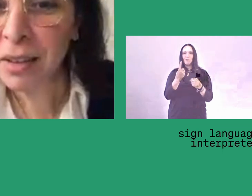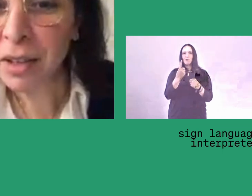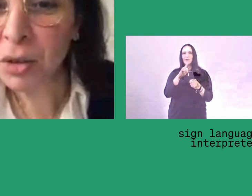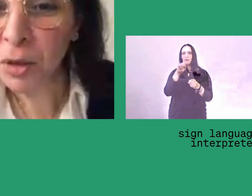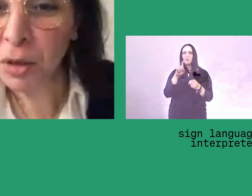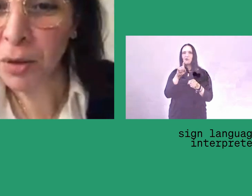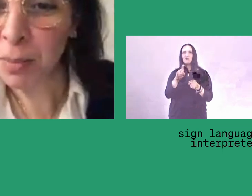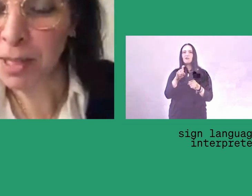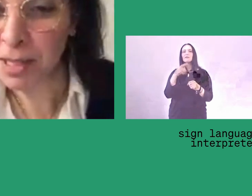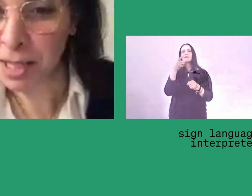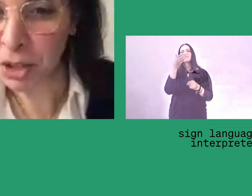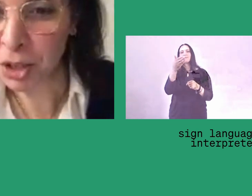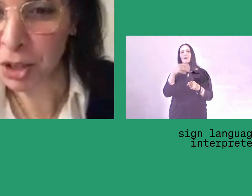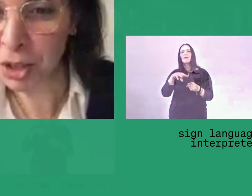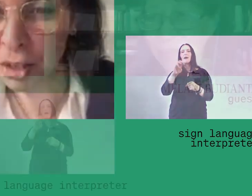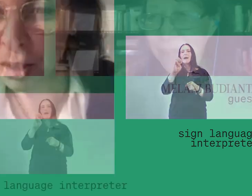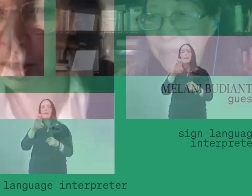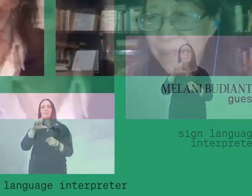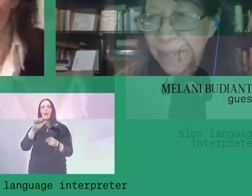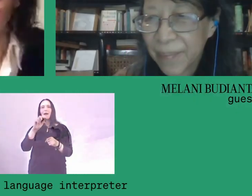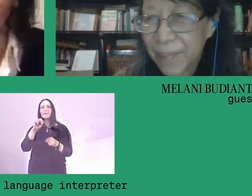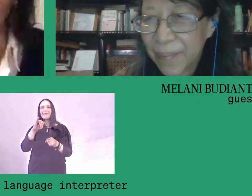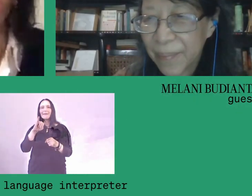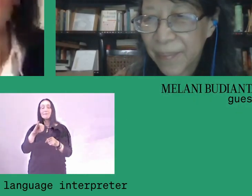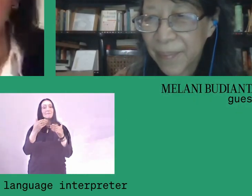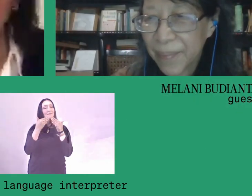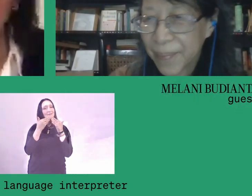"Thank you for the great presentations, to both the speakers.